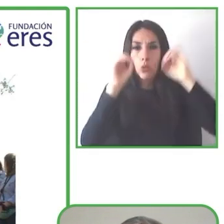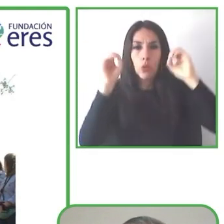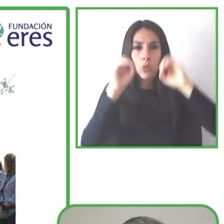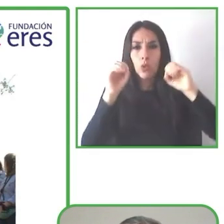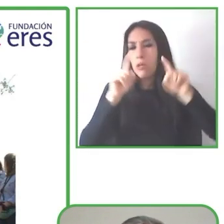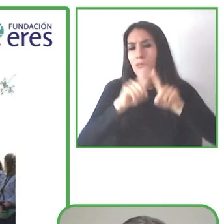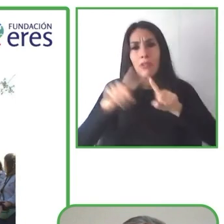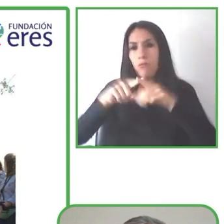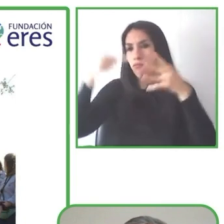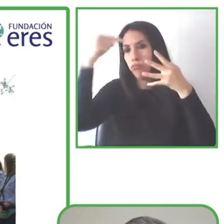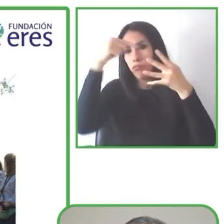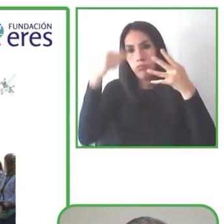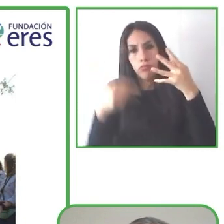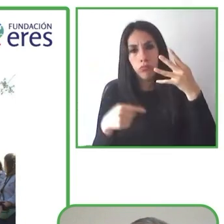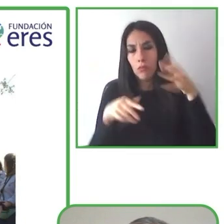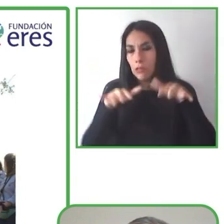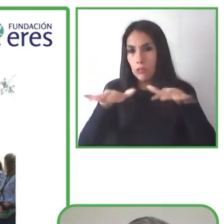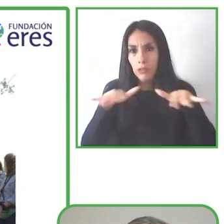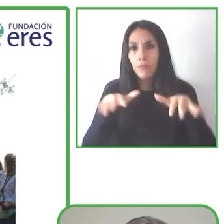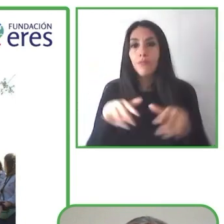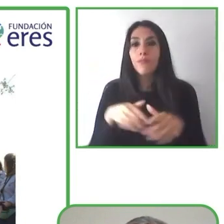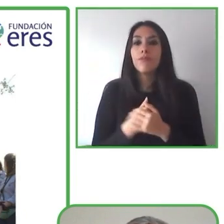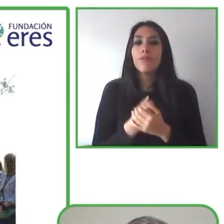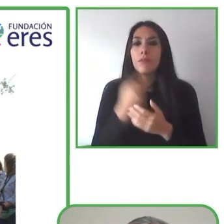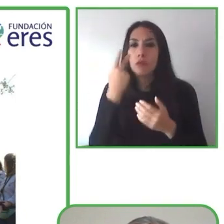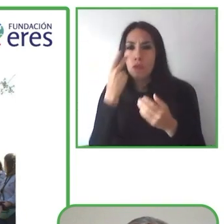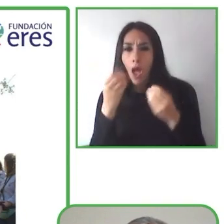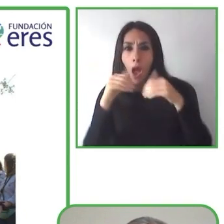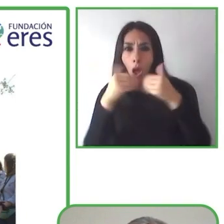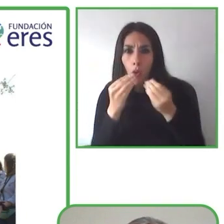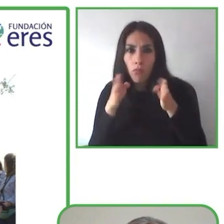or improvement of different hiking trails in different localities.